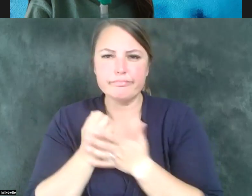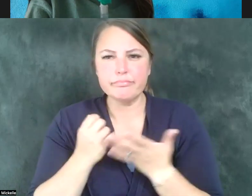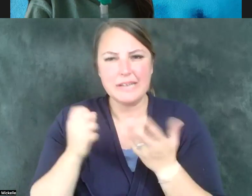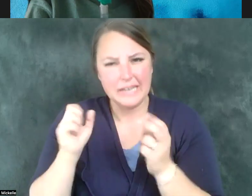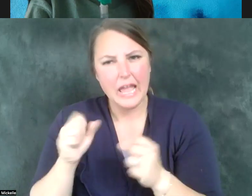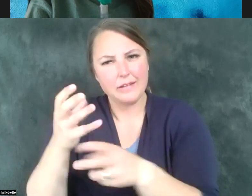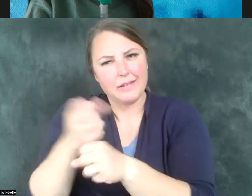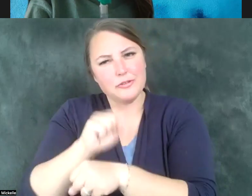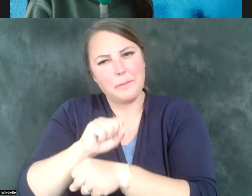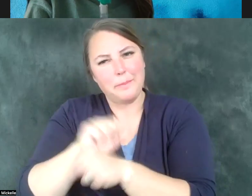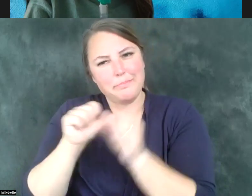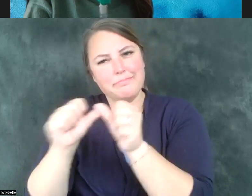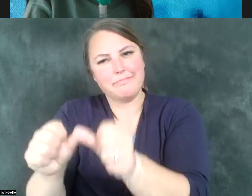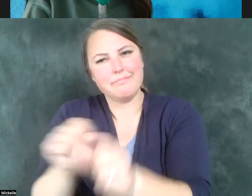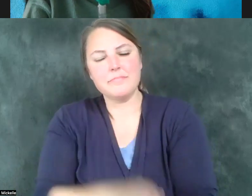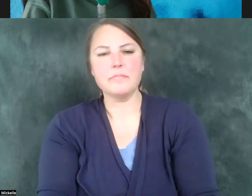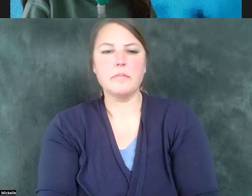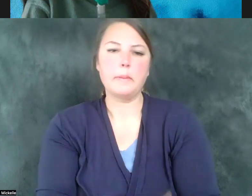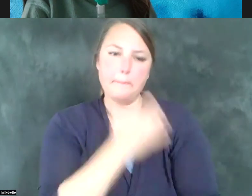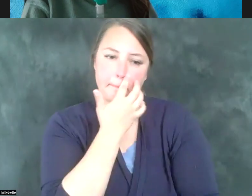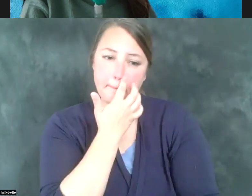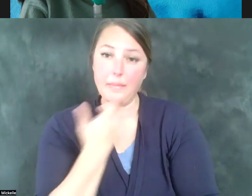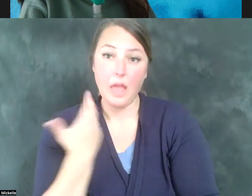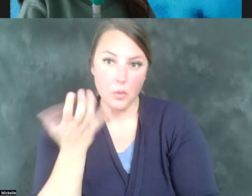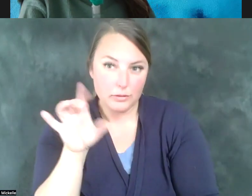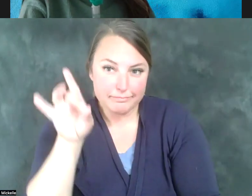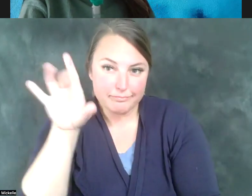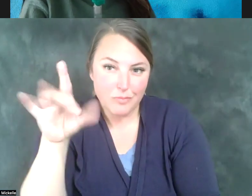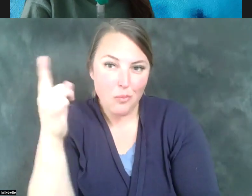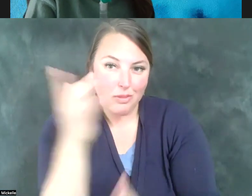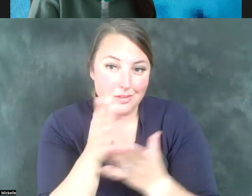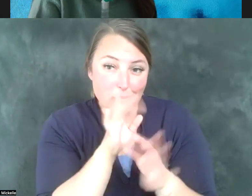jobs that they need. I want to just say one of the things that's important about this question that you asked.